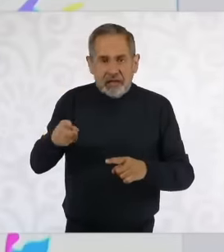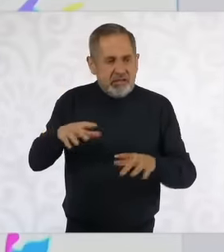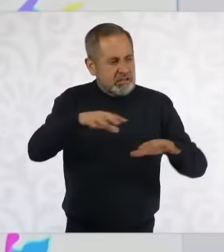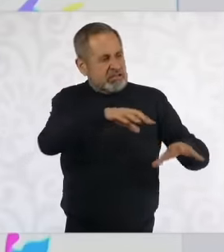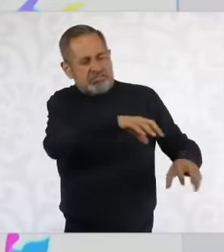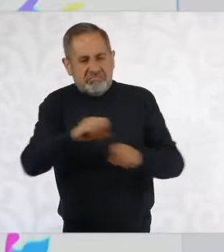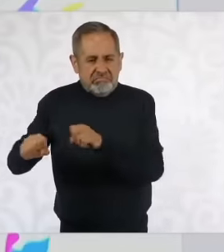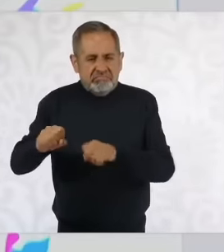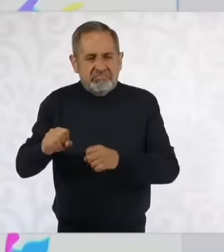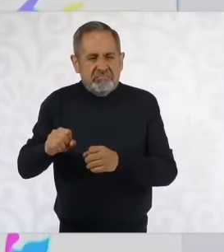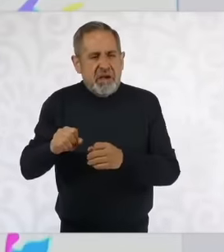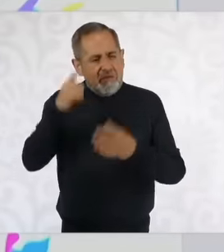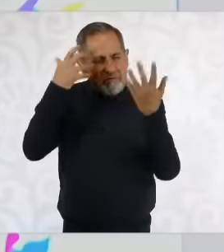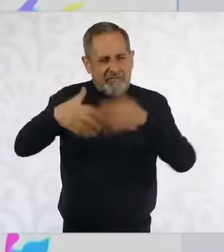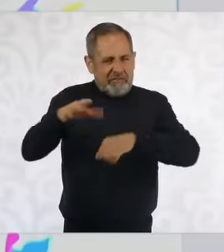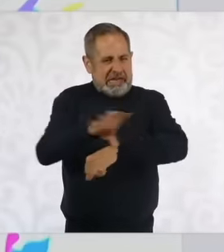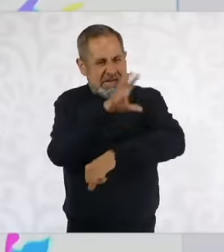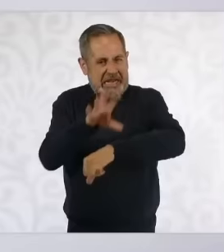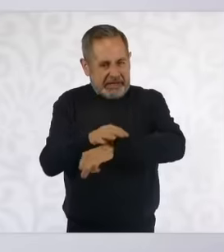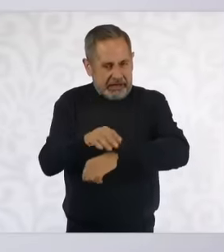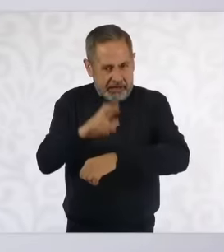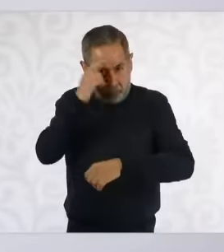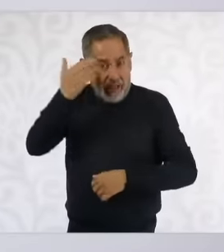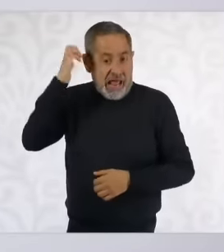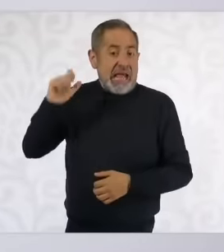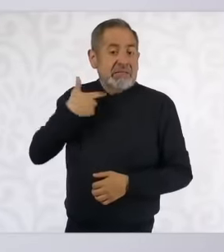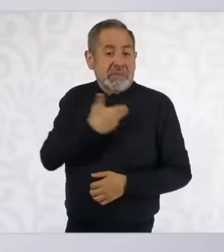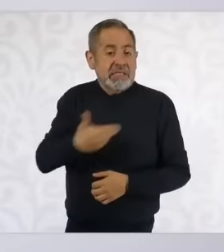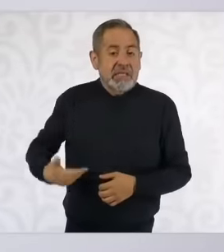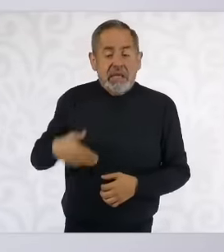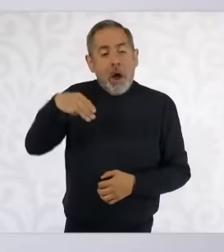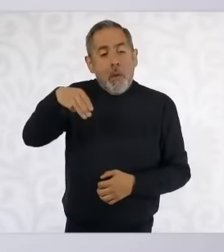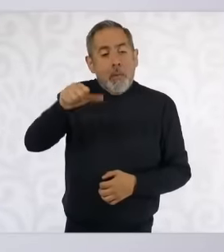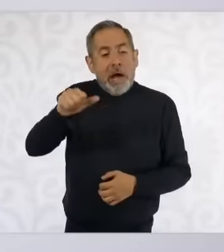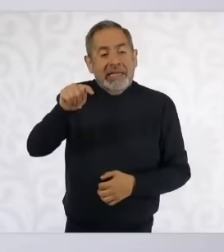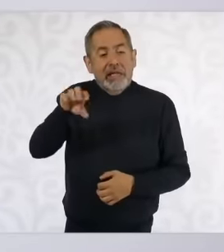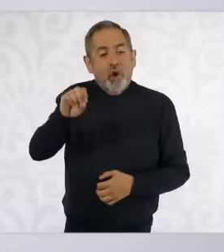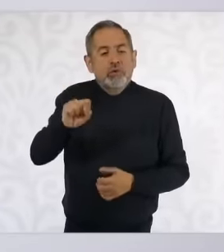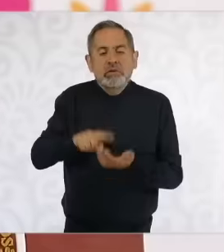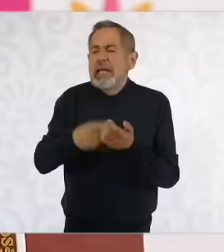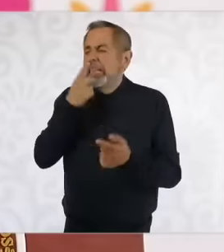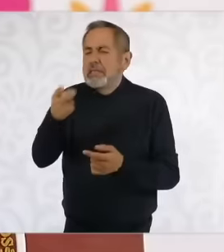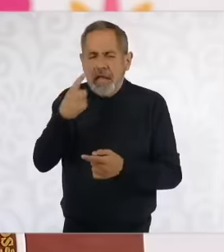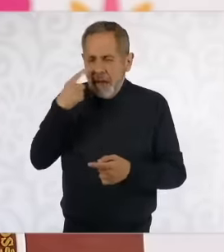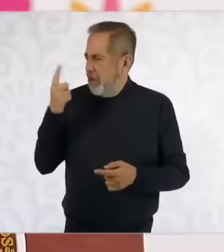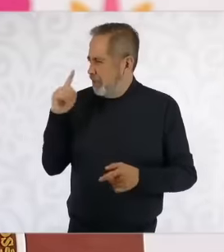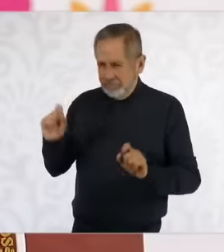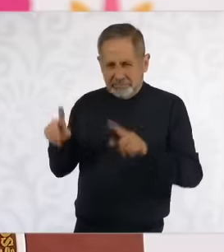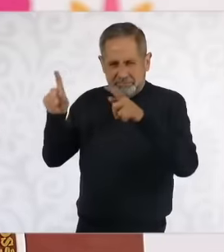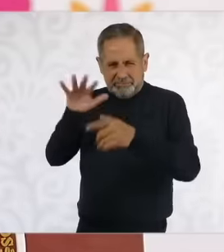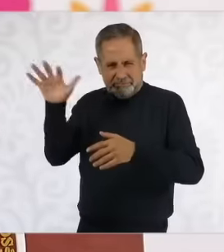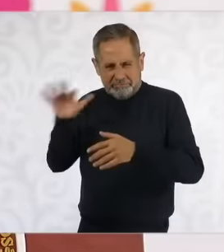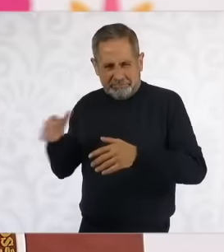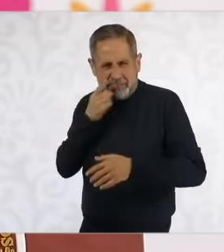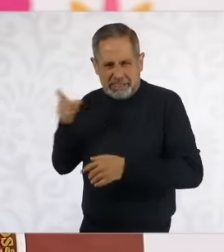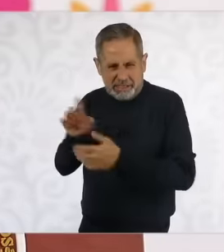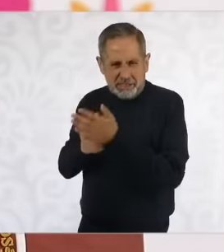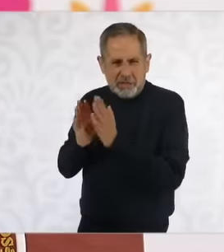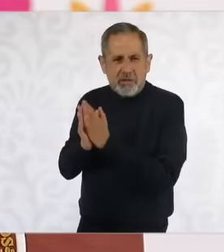electricity industry to see if they have him as president he put it here several